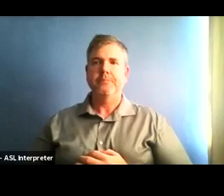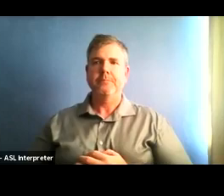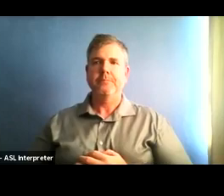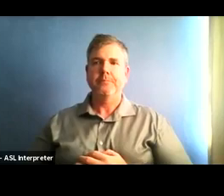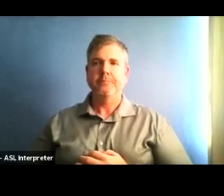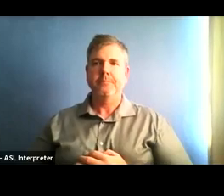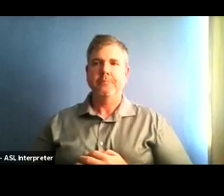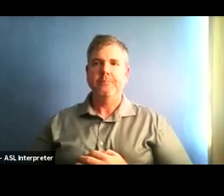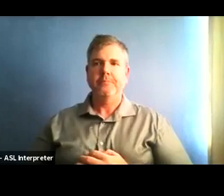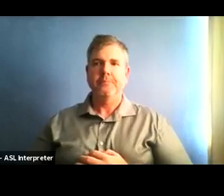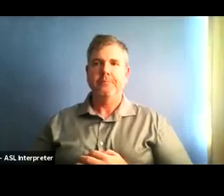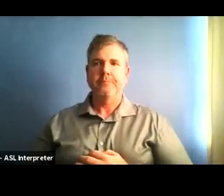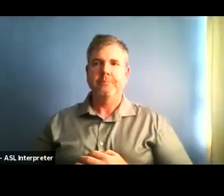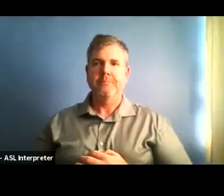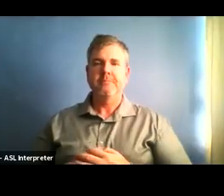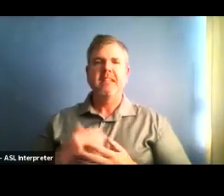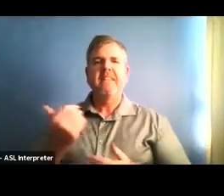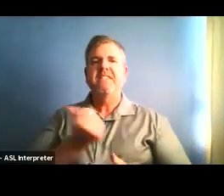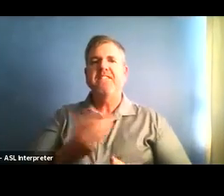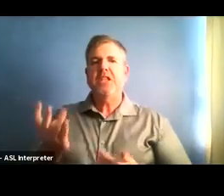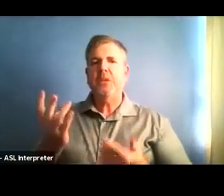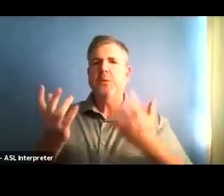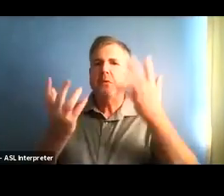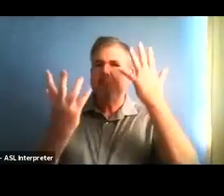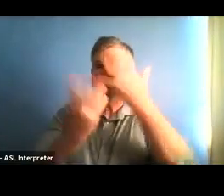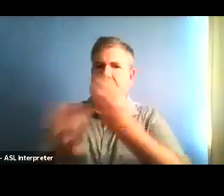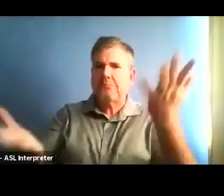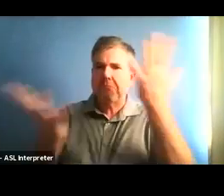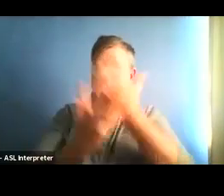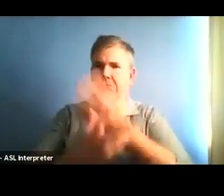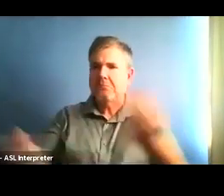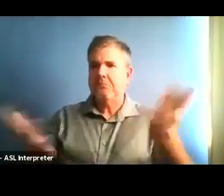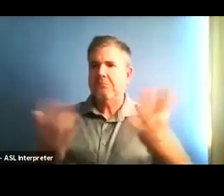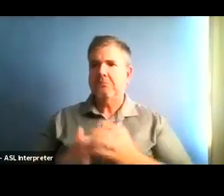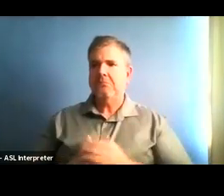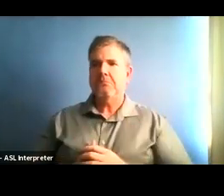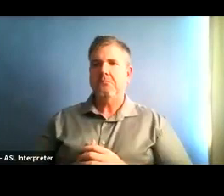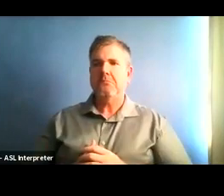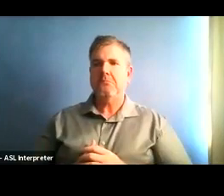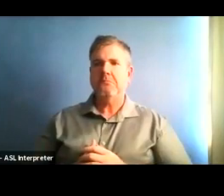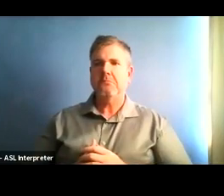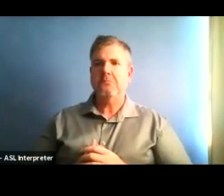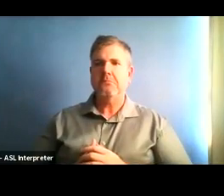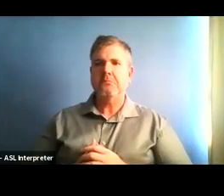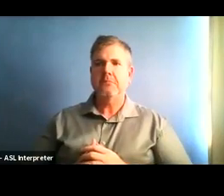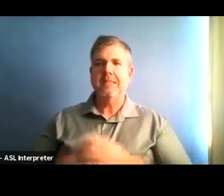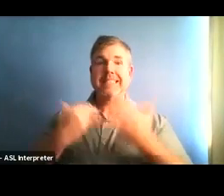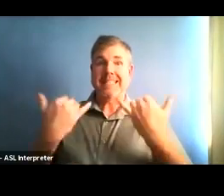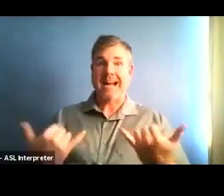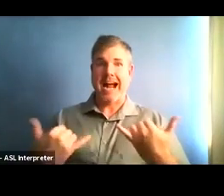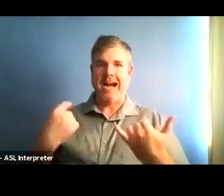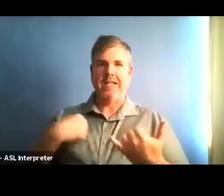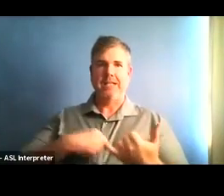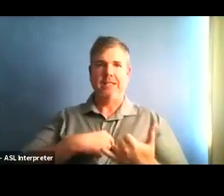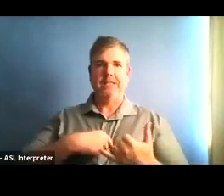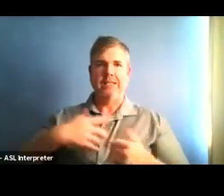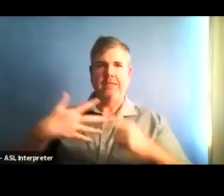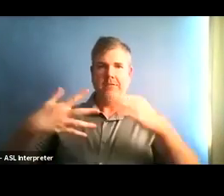As of this week, we remain in the purple tier or tier one of California's blueprint for a safer economy.